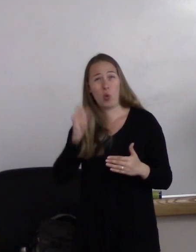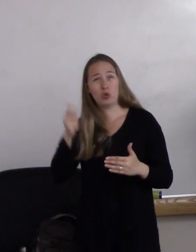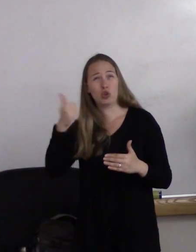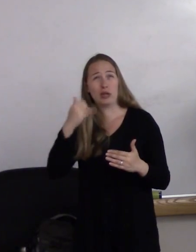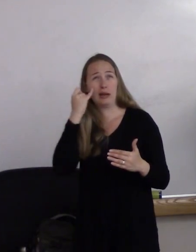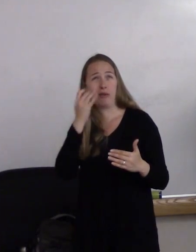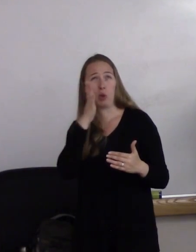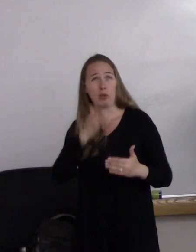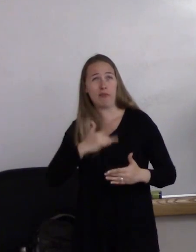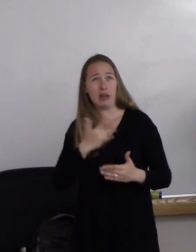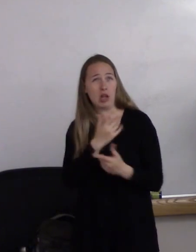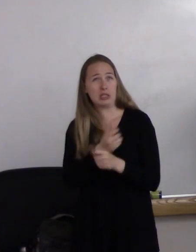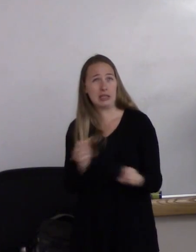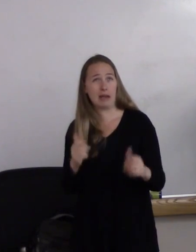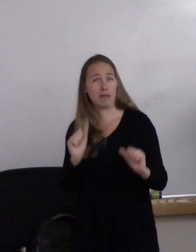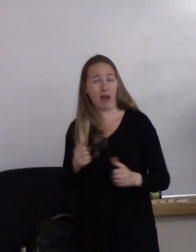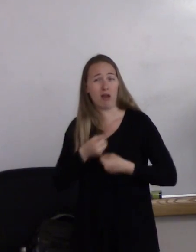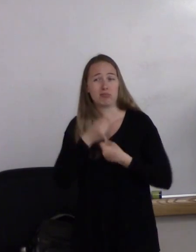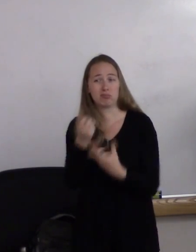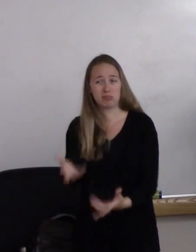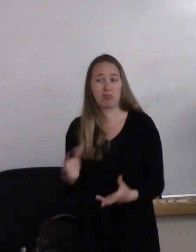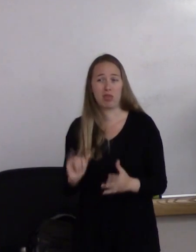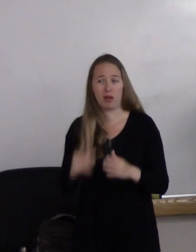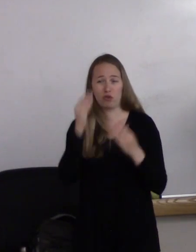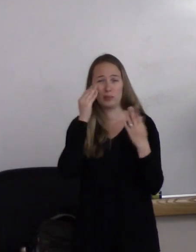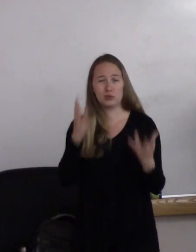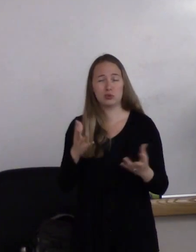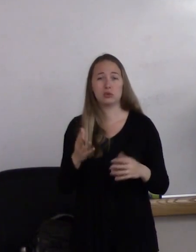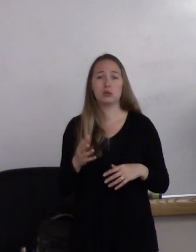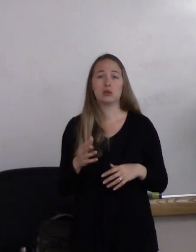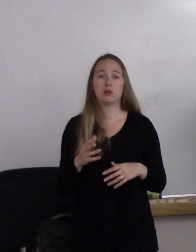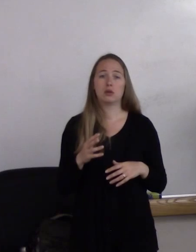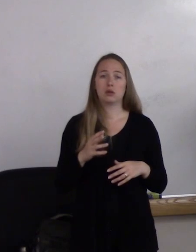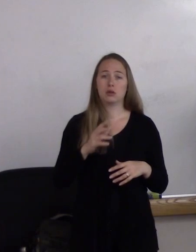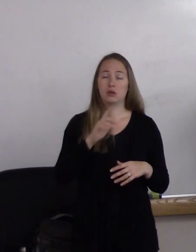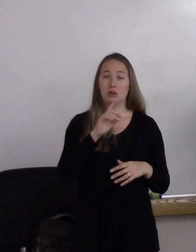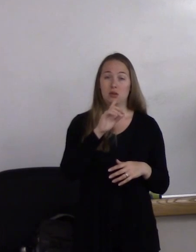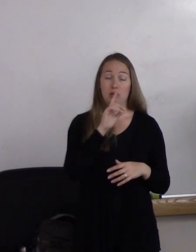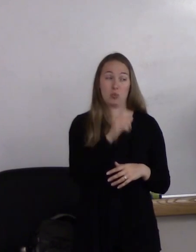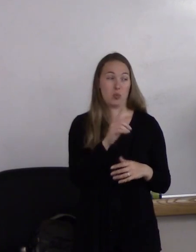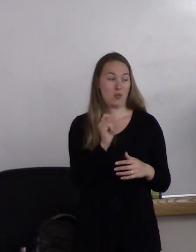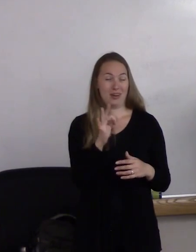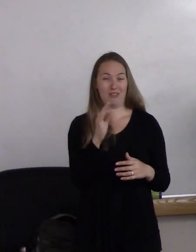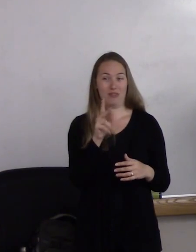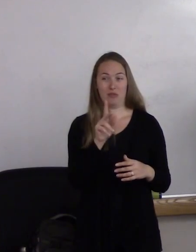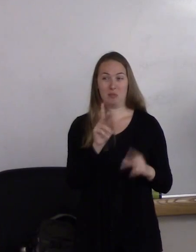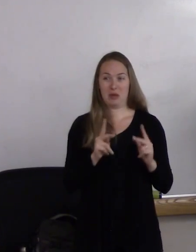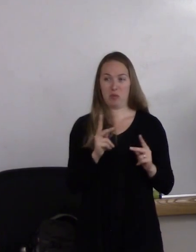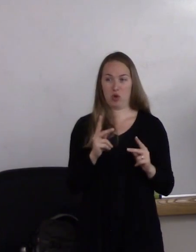What if people are, you know, really appalled at me or something like that?